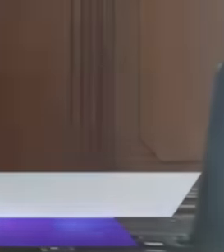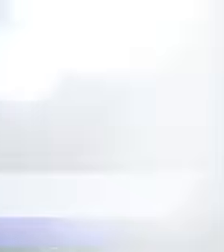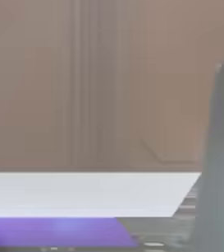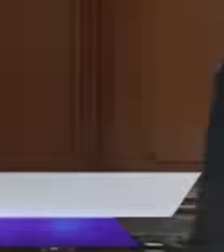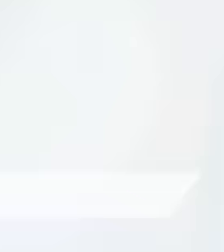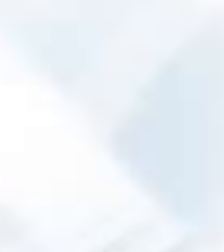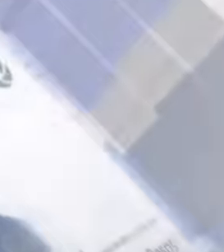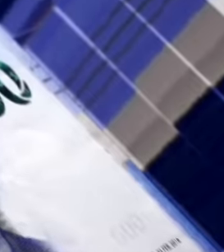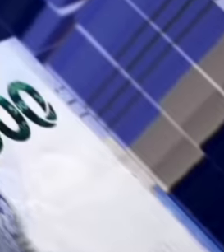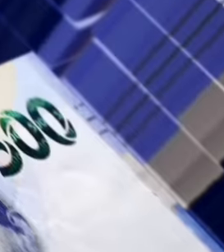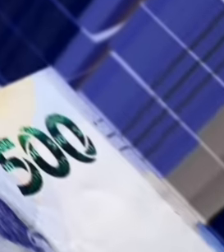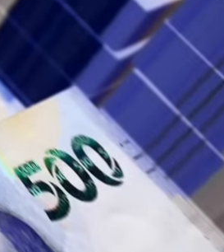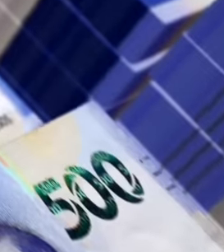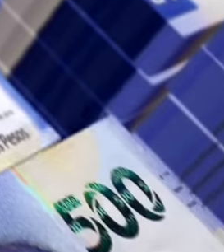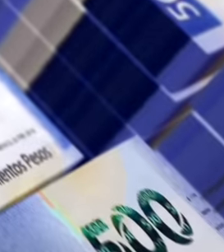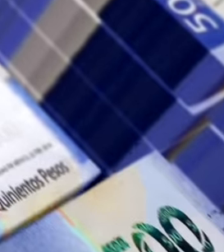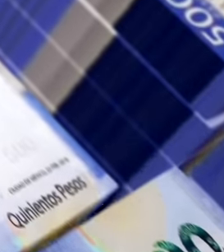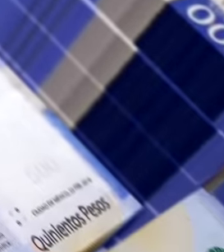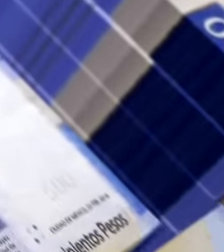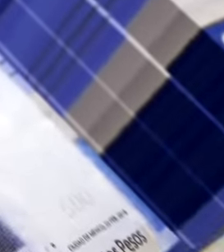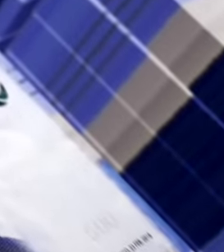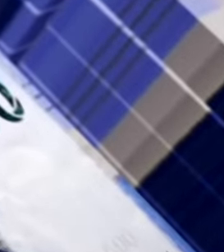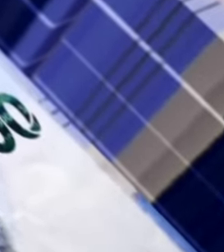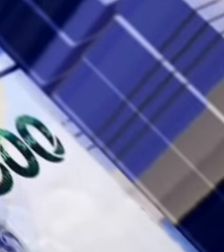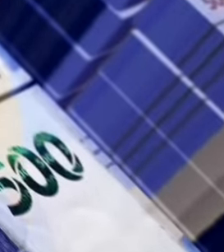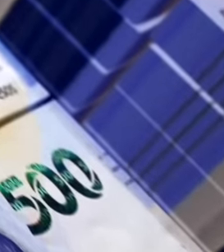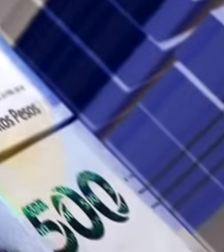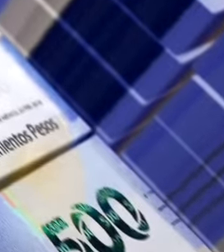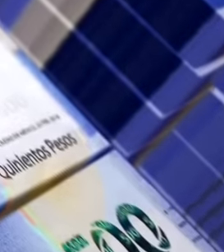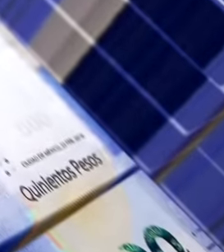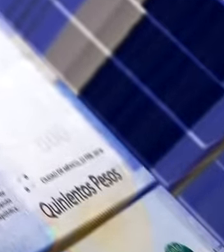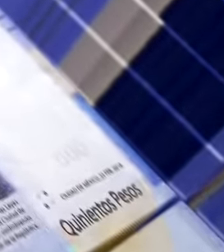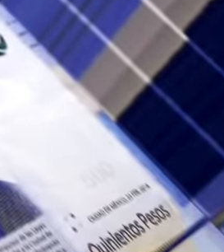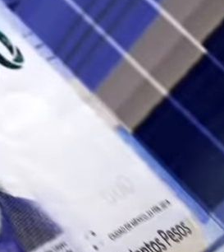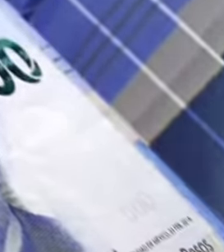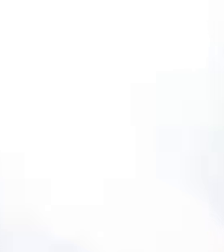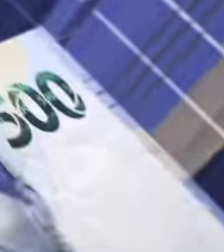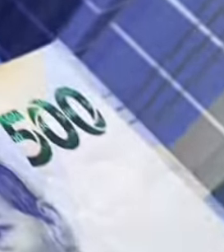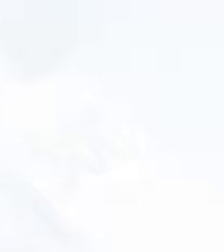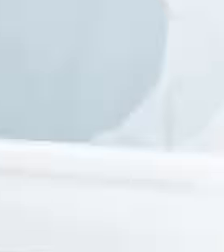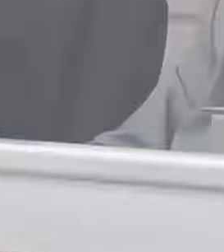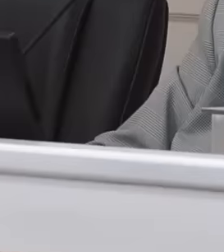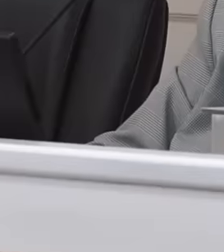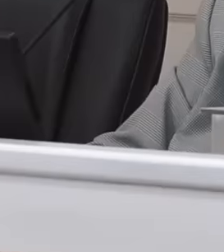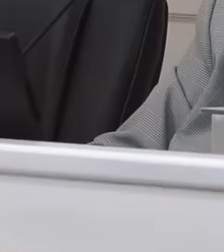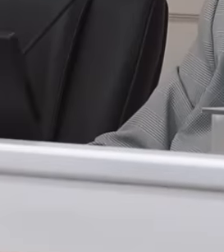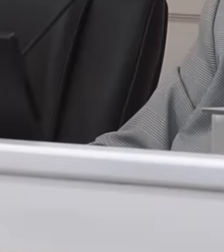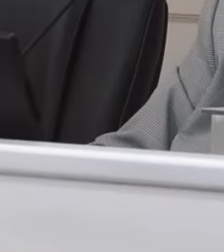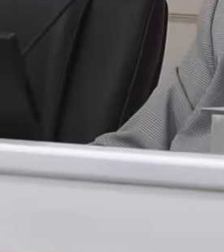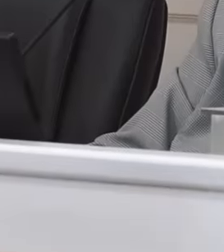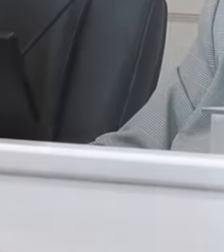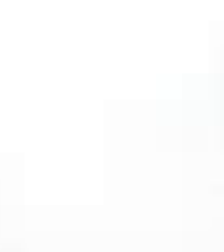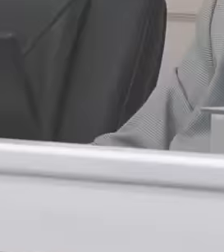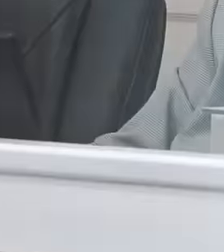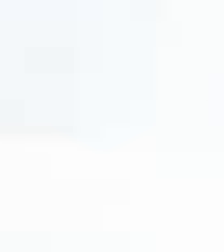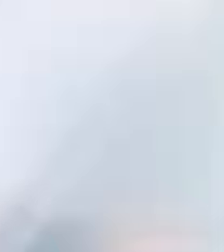super salaries of 7,000,000 pesos than any other. public official wins monthly